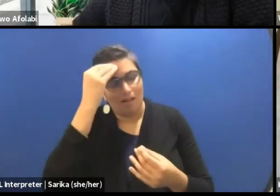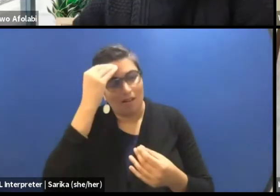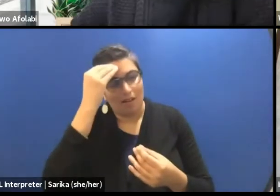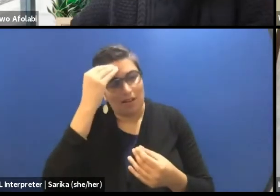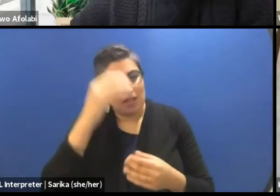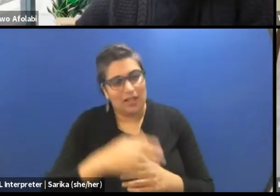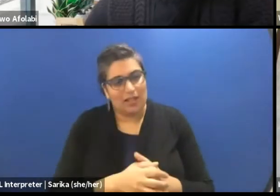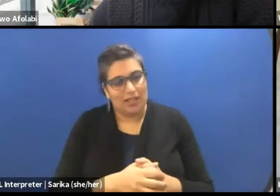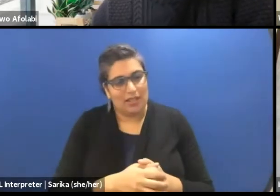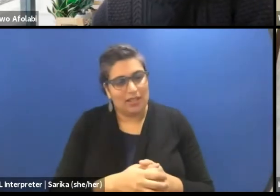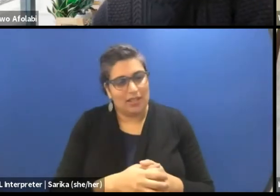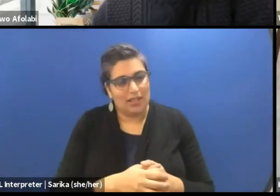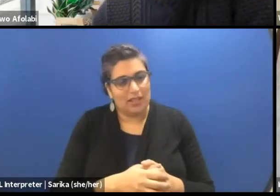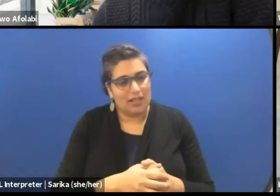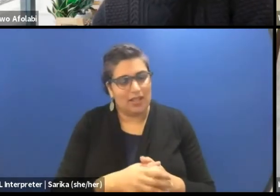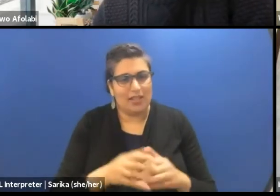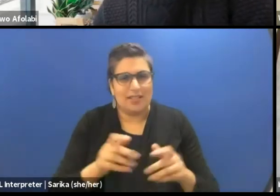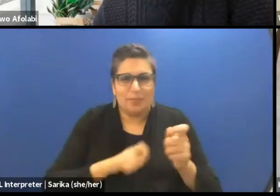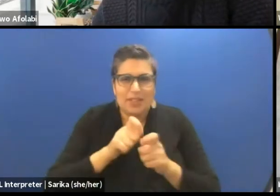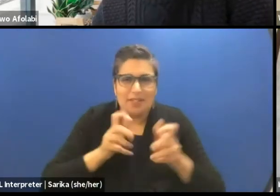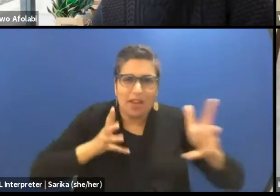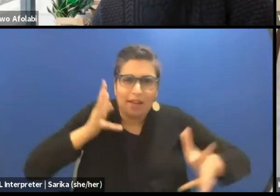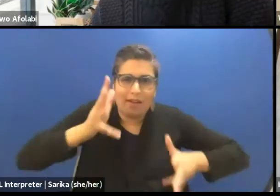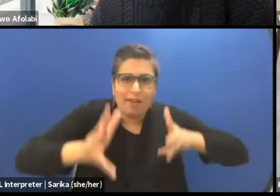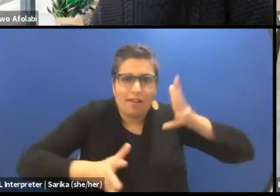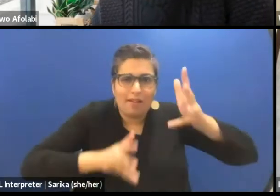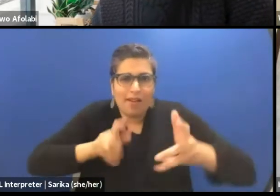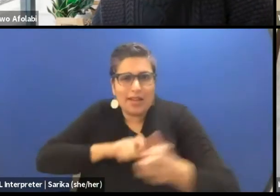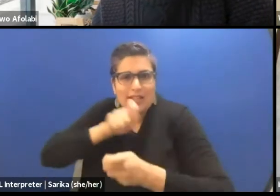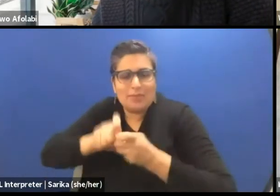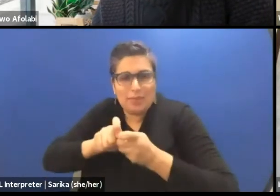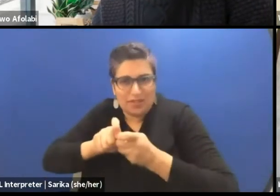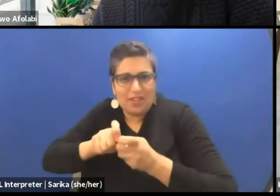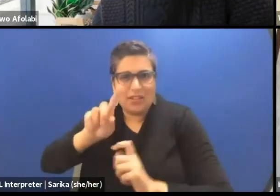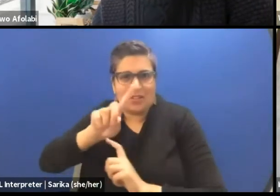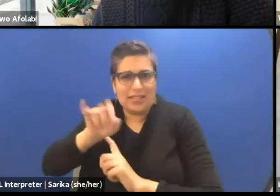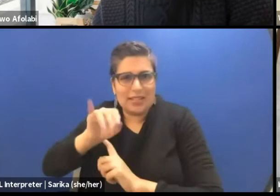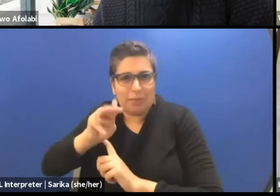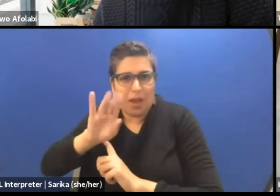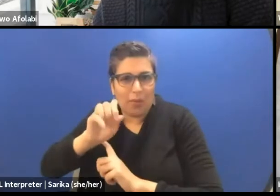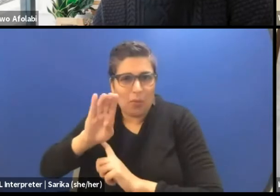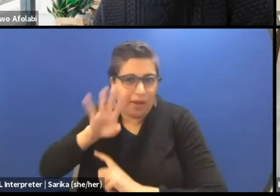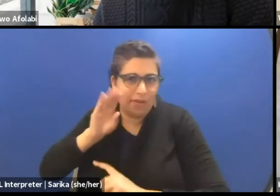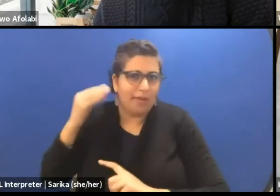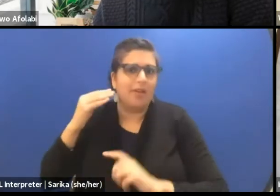there are certain gestures that are peculiar to Zimbabwe that are so important, that if I put it in a play,